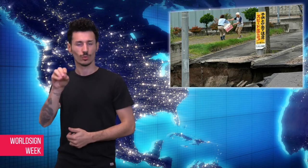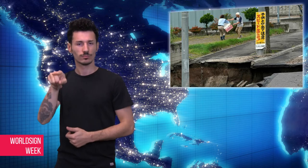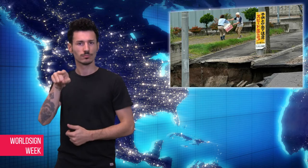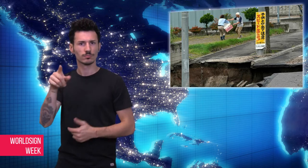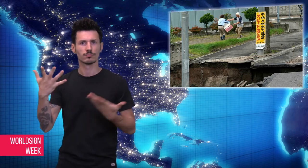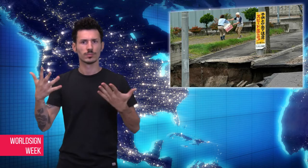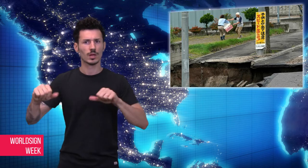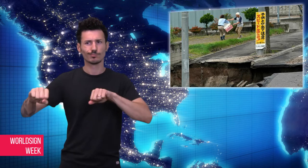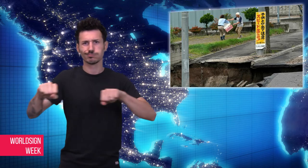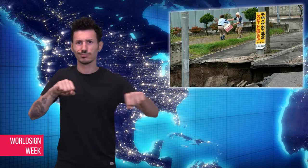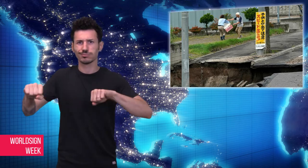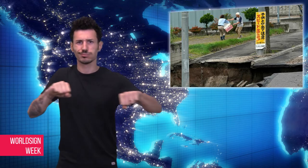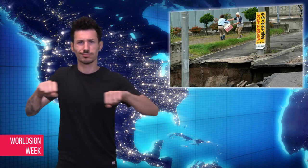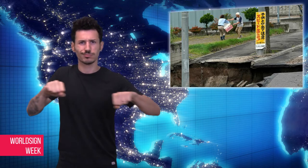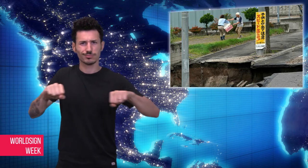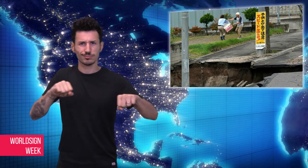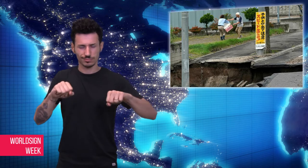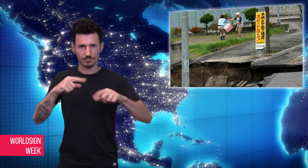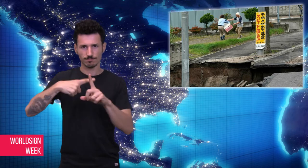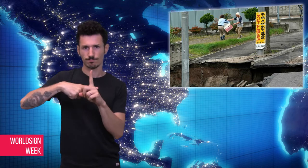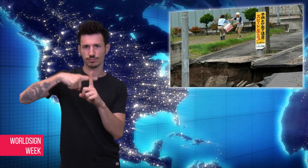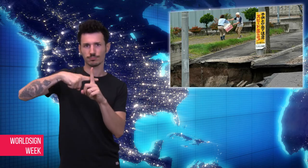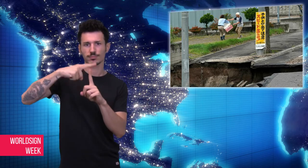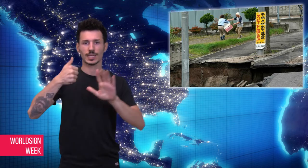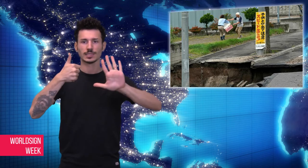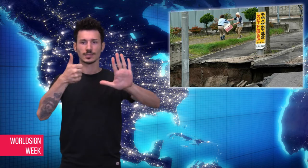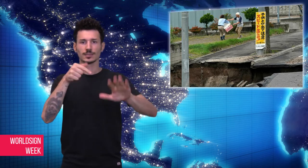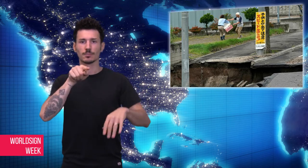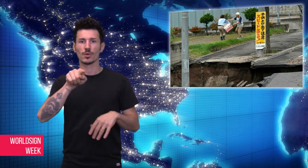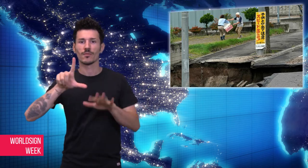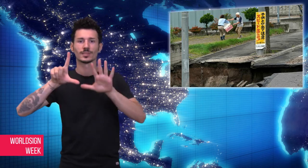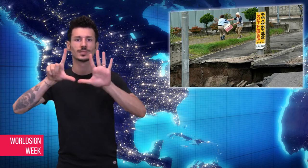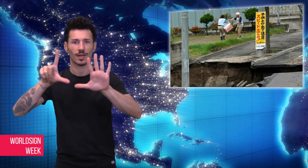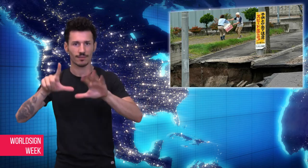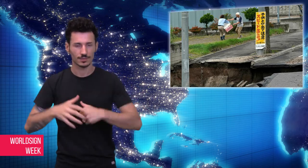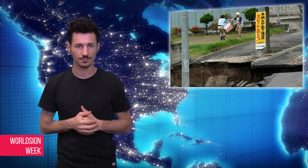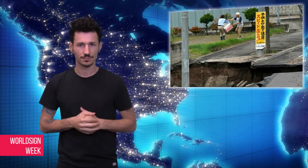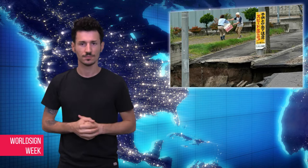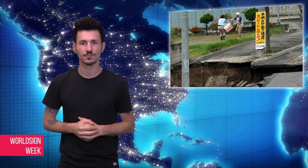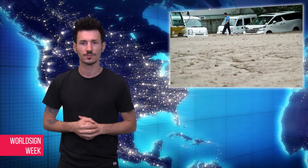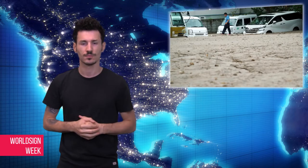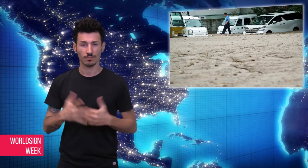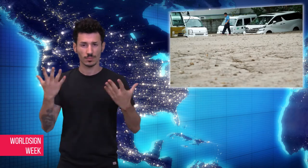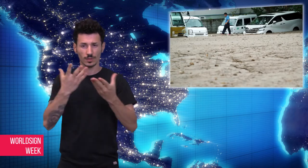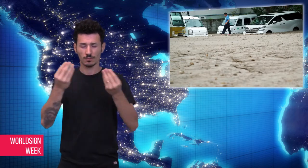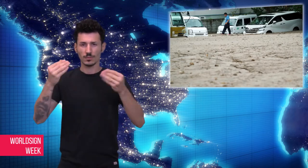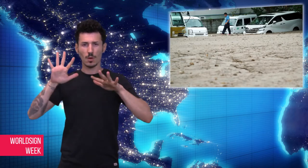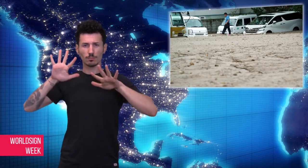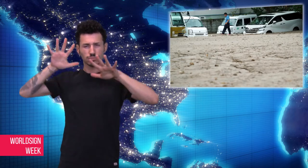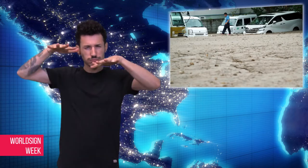northernmost Hokkaido region of Japan last Thursday. Multiple landslides